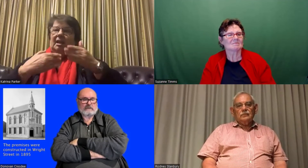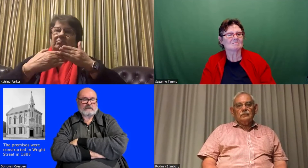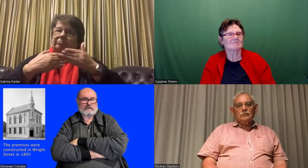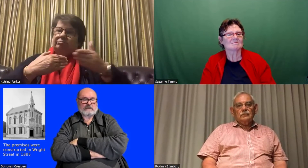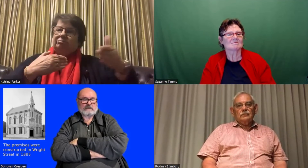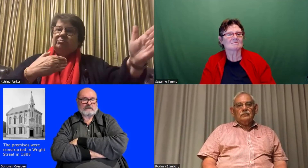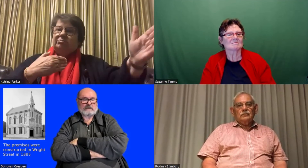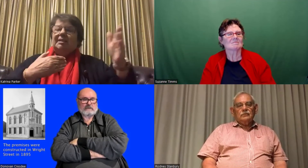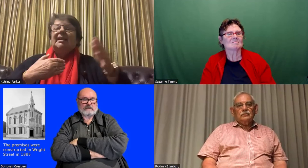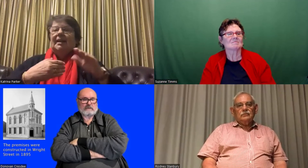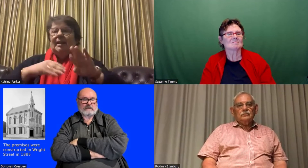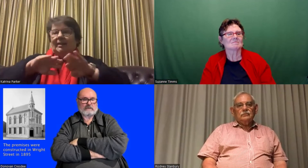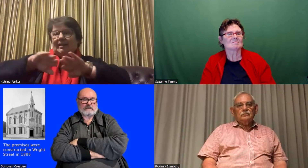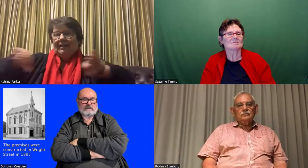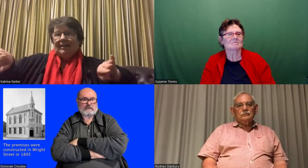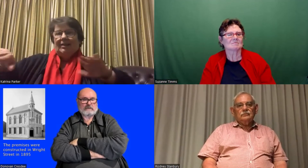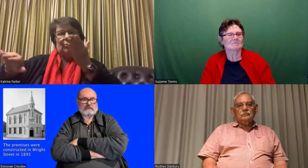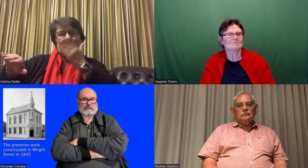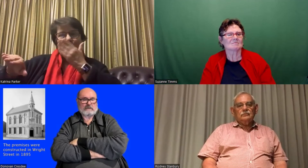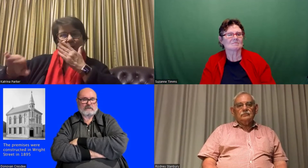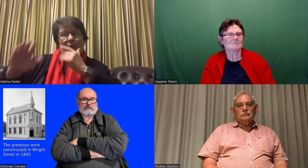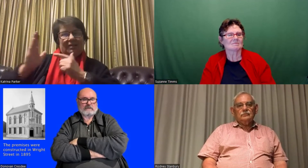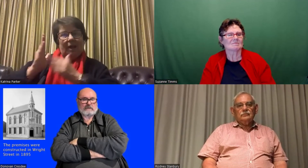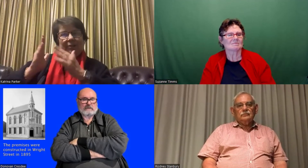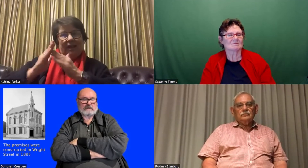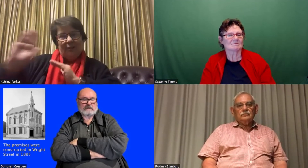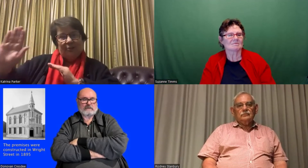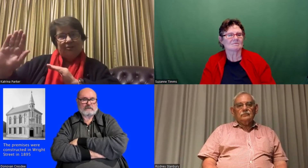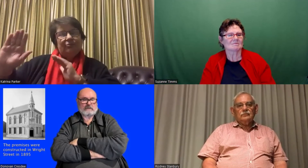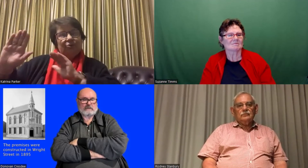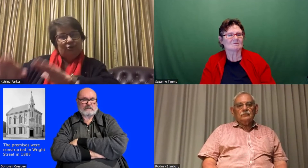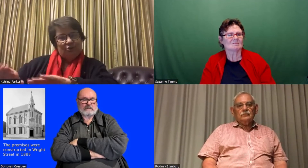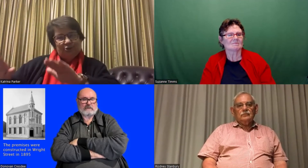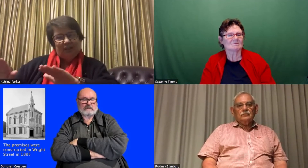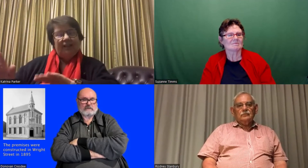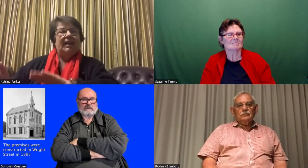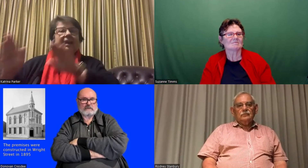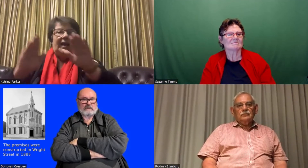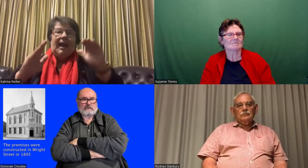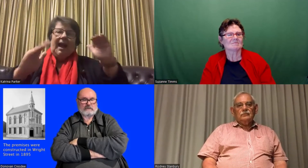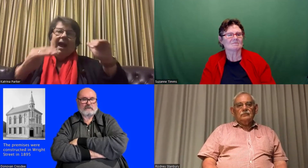and then that's where it started and kept on going from there so they separated the Townsend